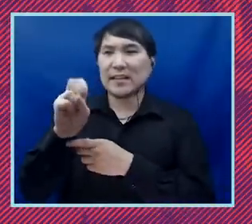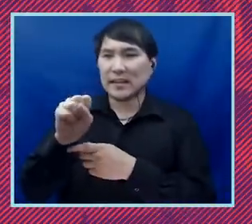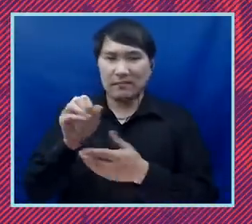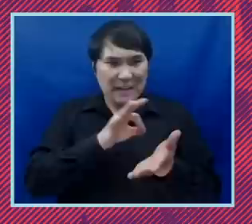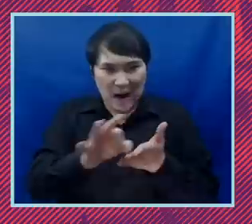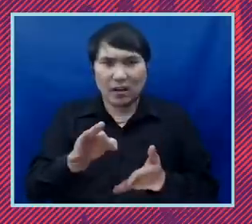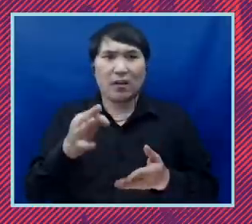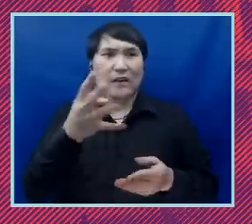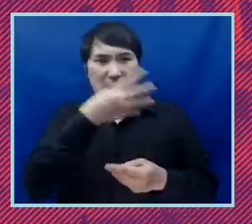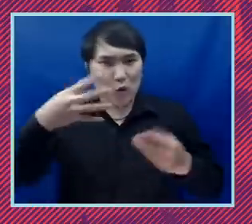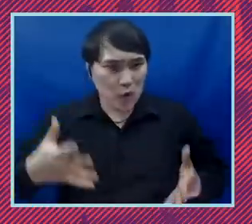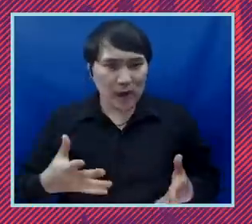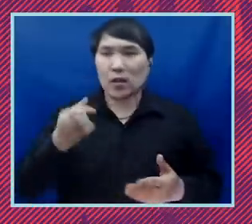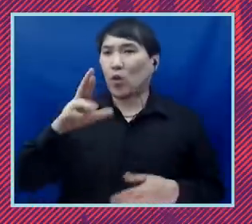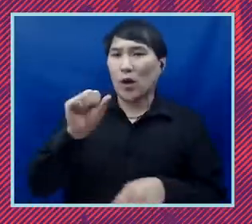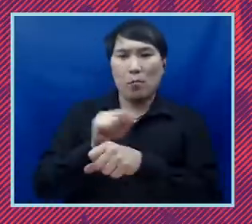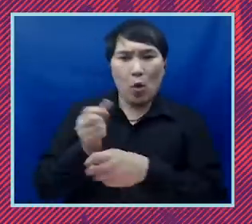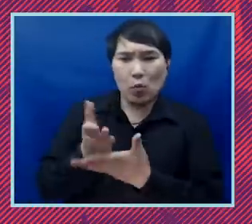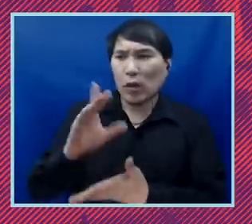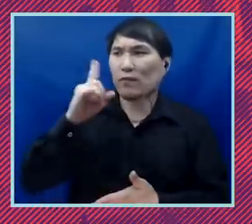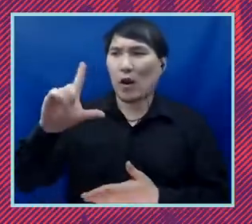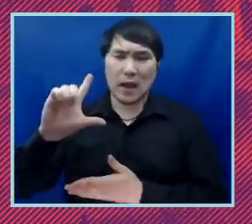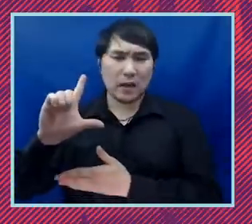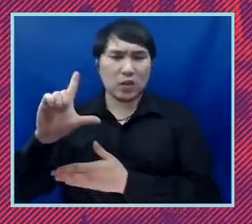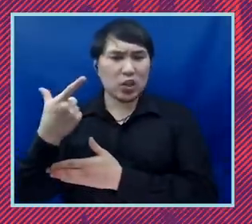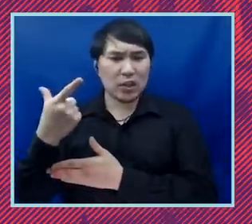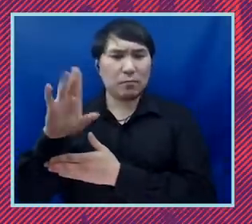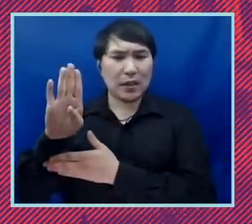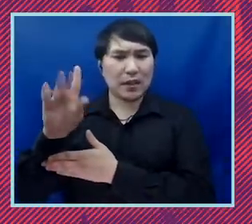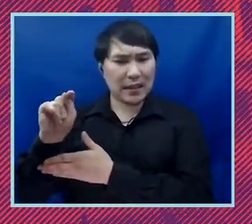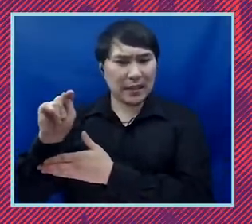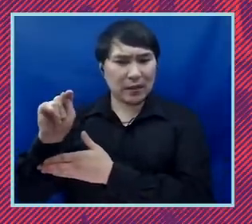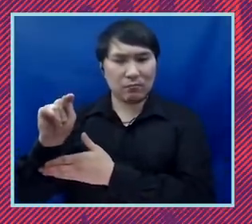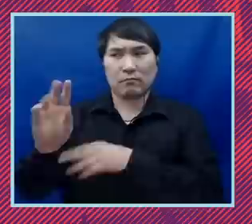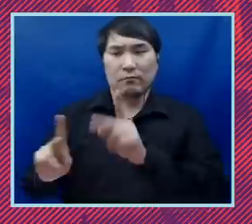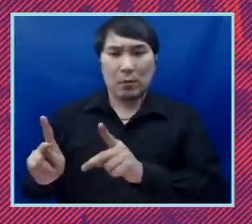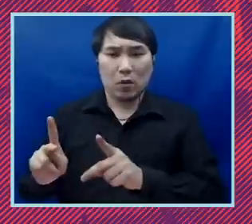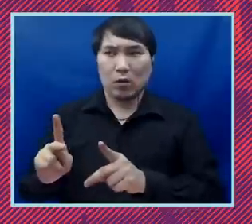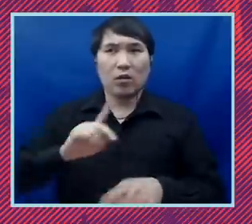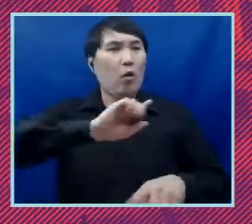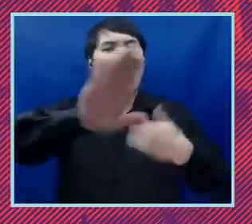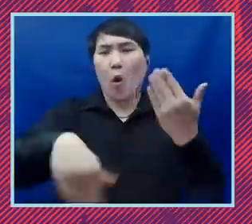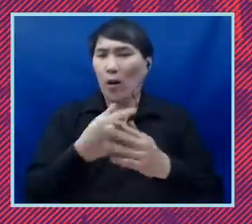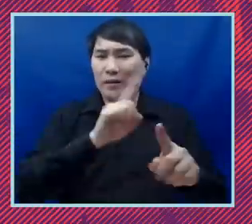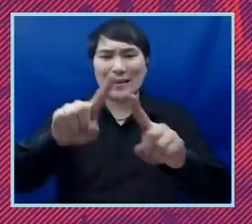or employment rights for LGBT folks, those were all lawsuits and cases which the ACLU fought